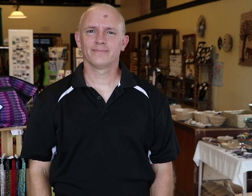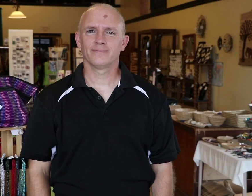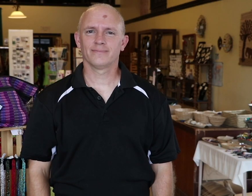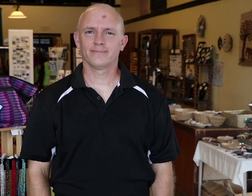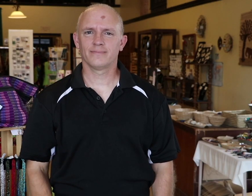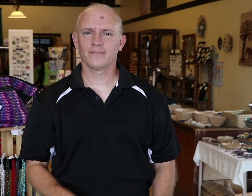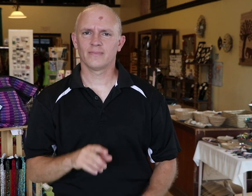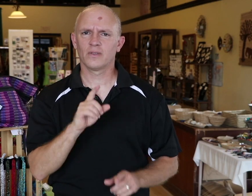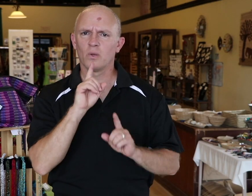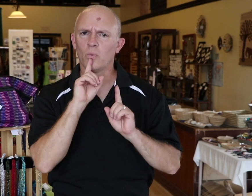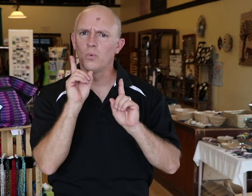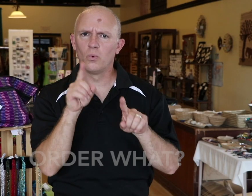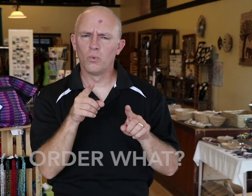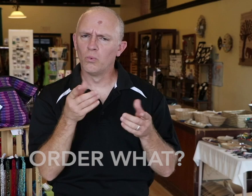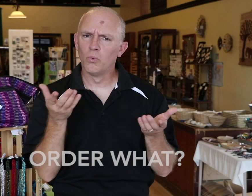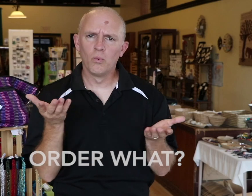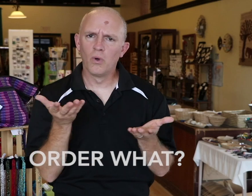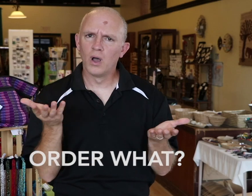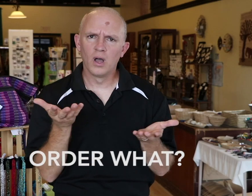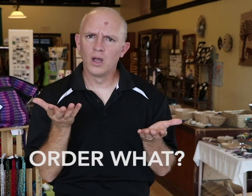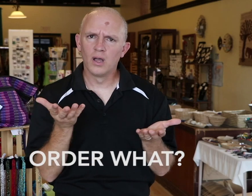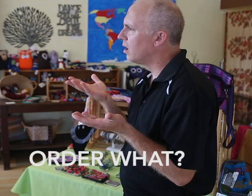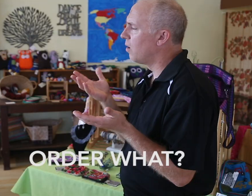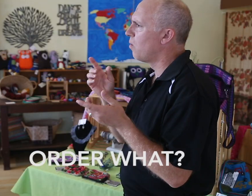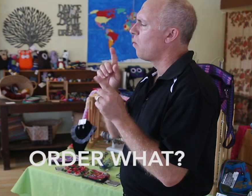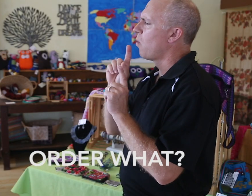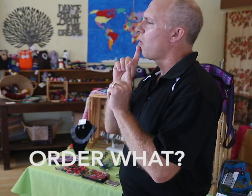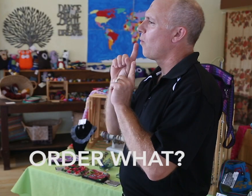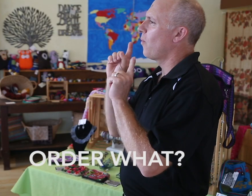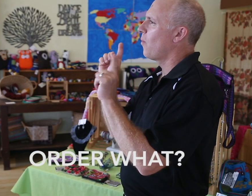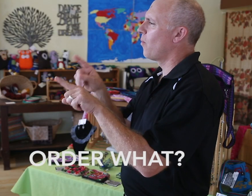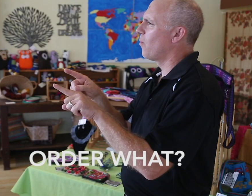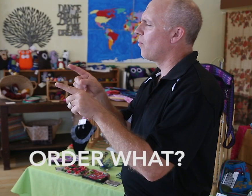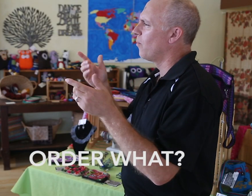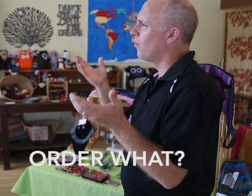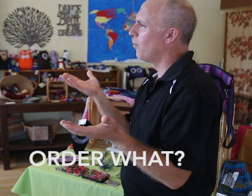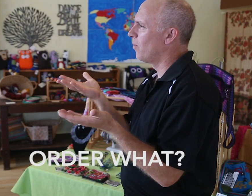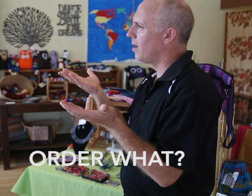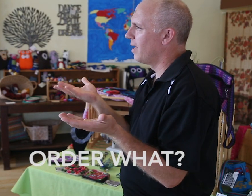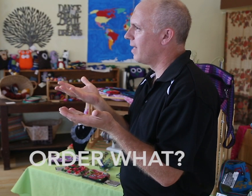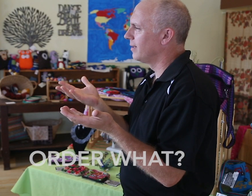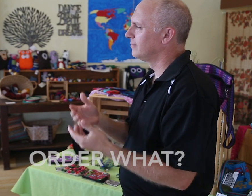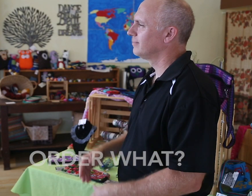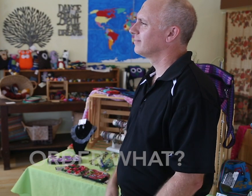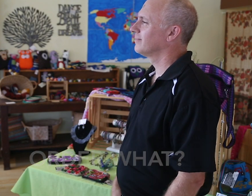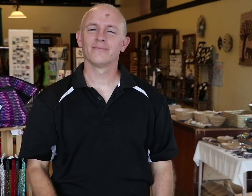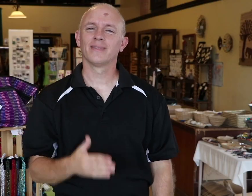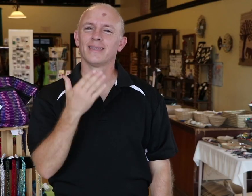Order what?